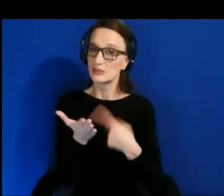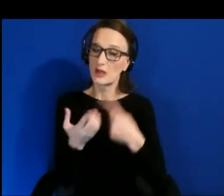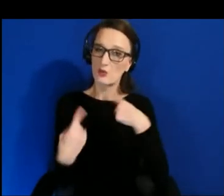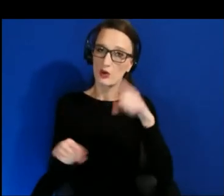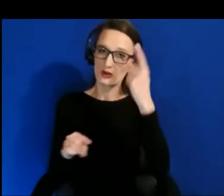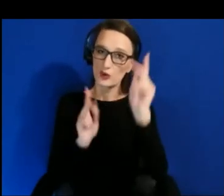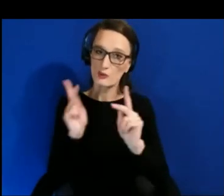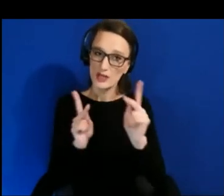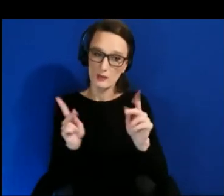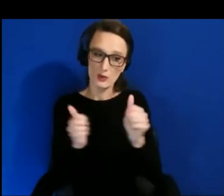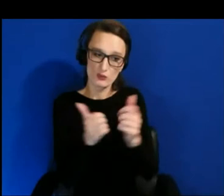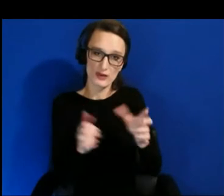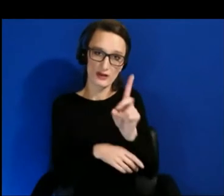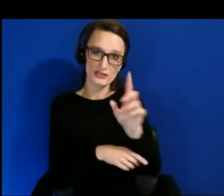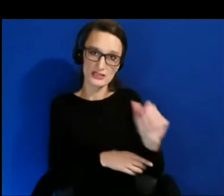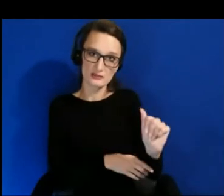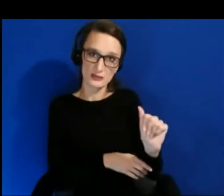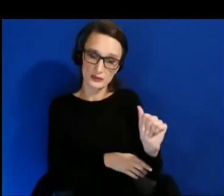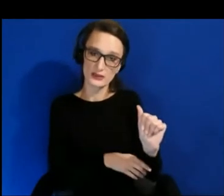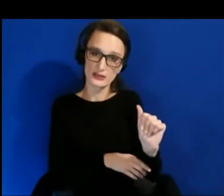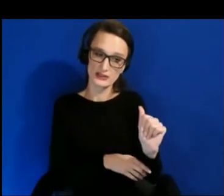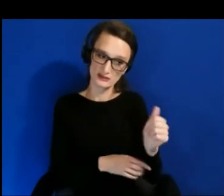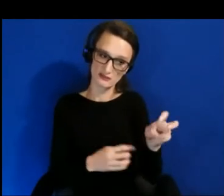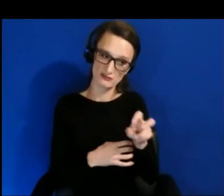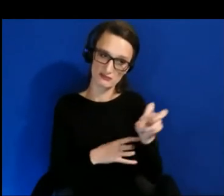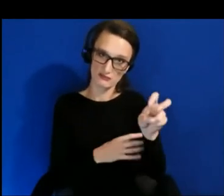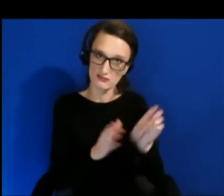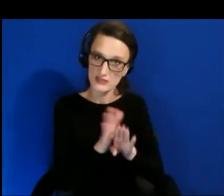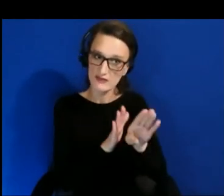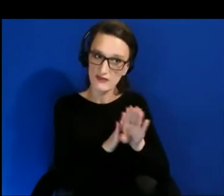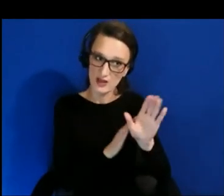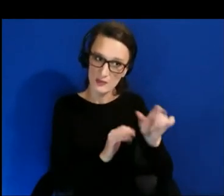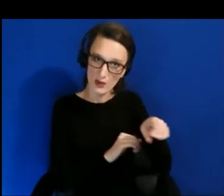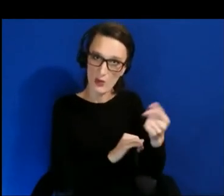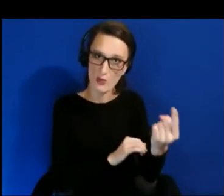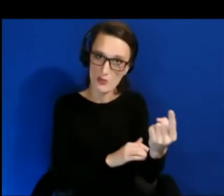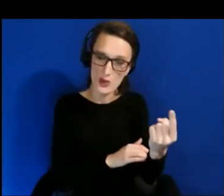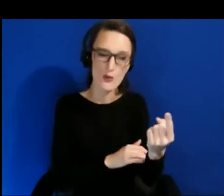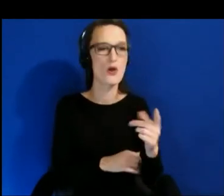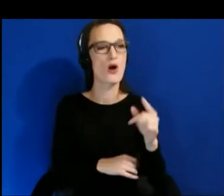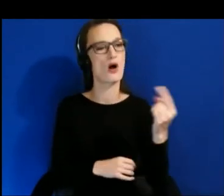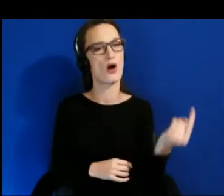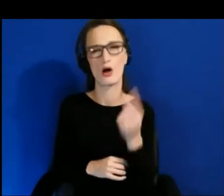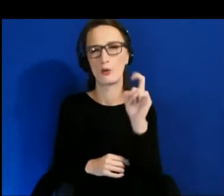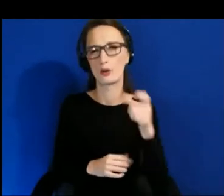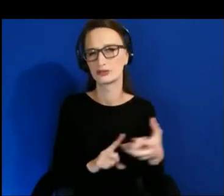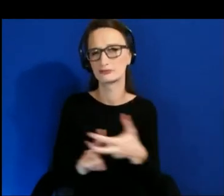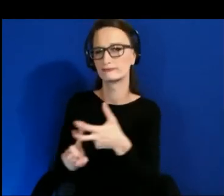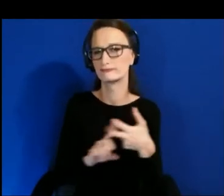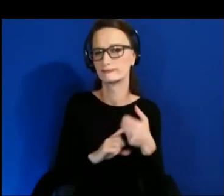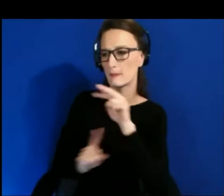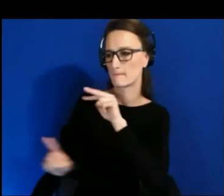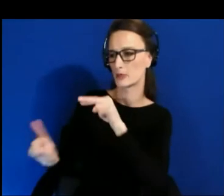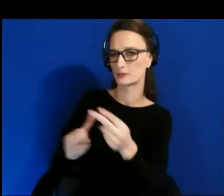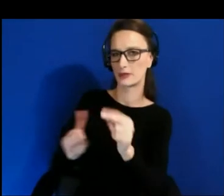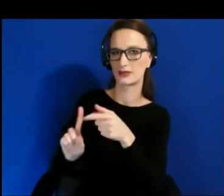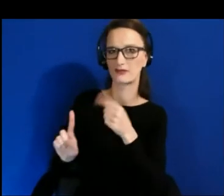who are going through the experience of developing on their own, you should always get in the perspective of someone from the community to come in and play these experiences.